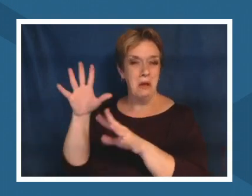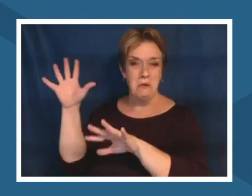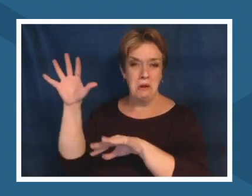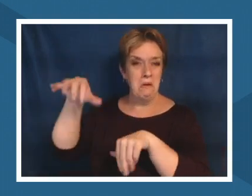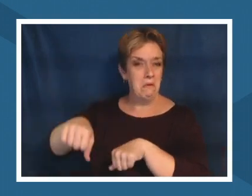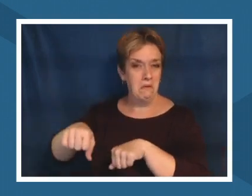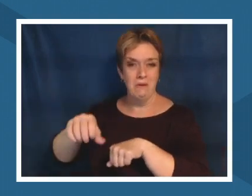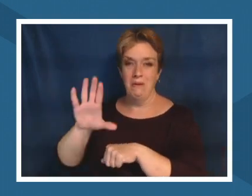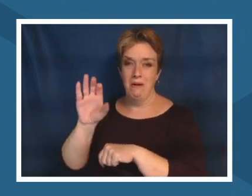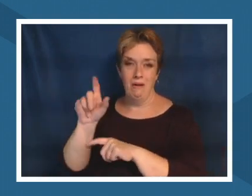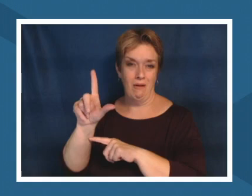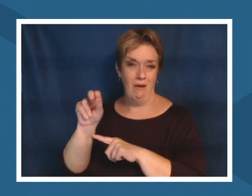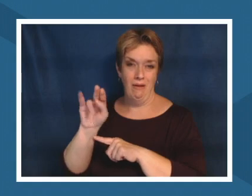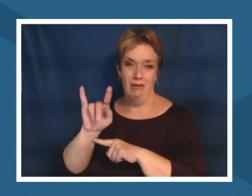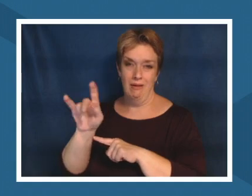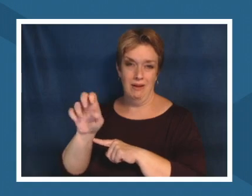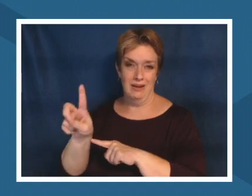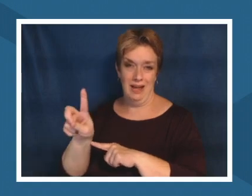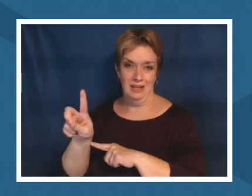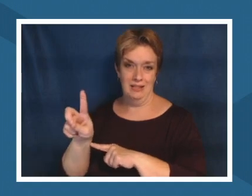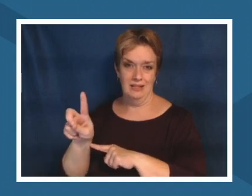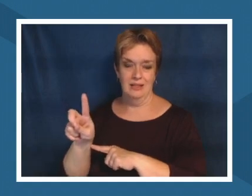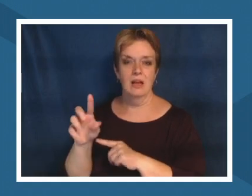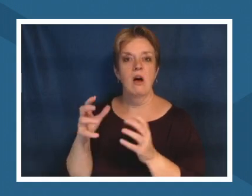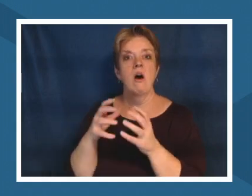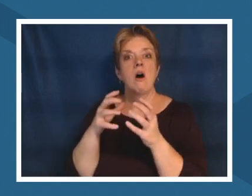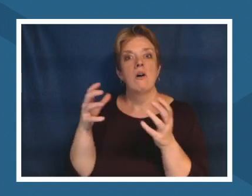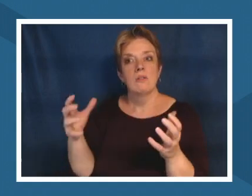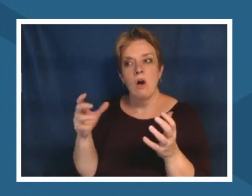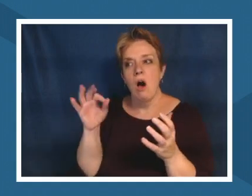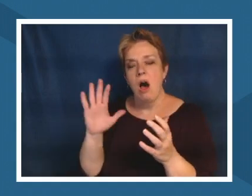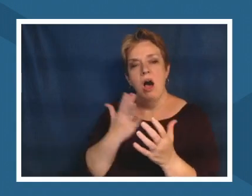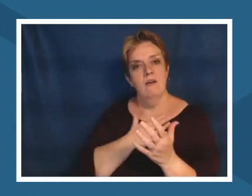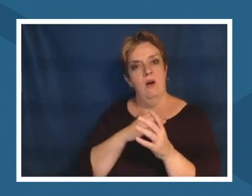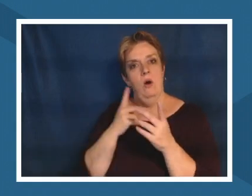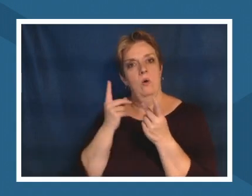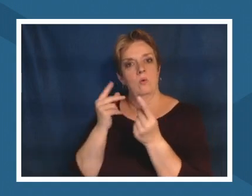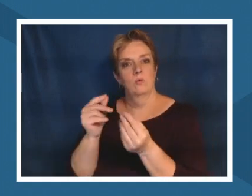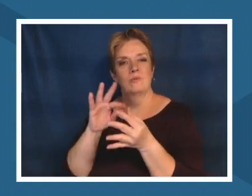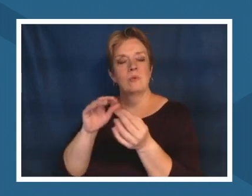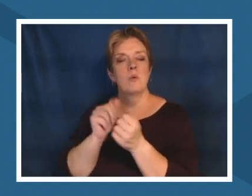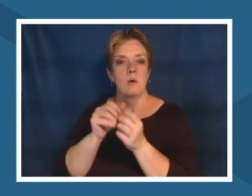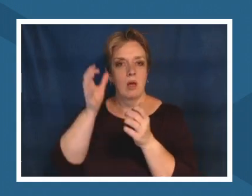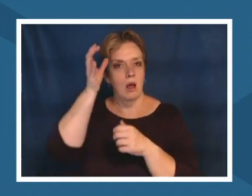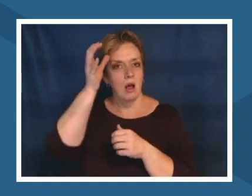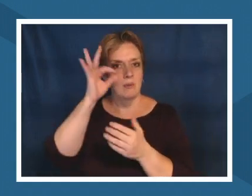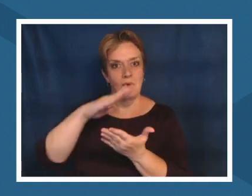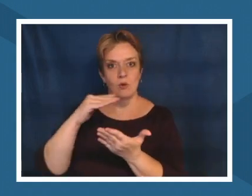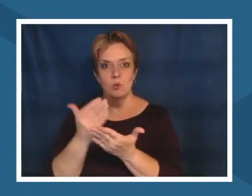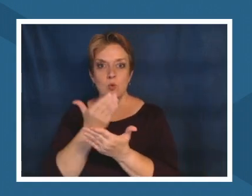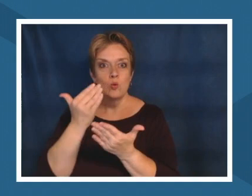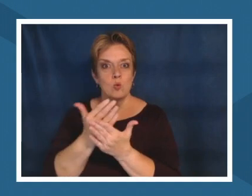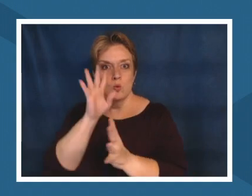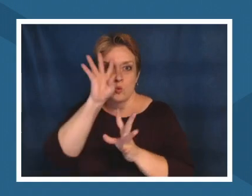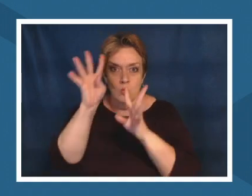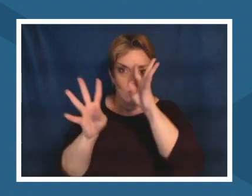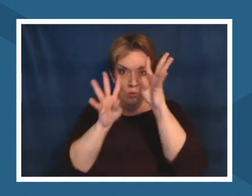are around this idea of innovation but innovation has always been